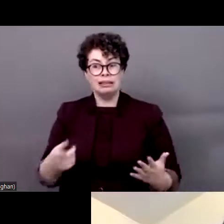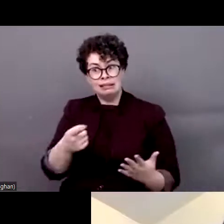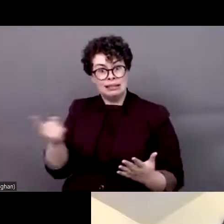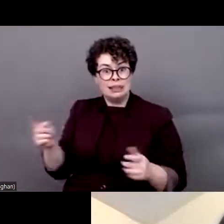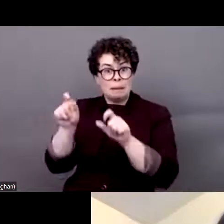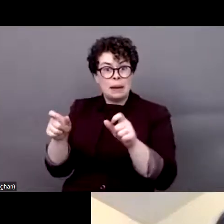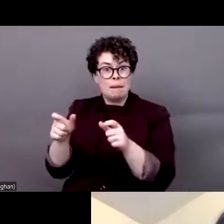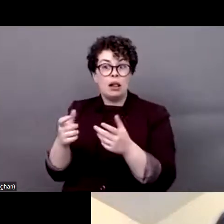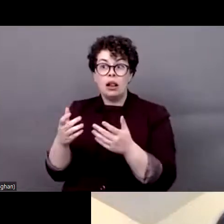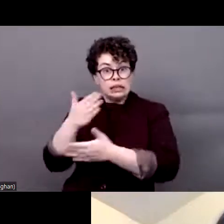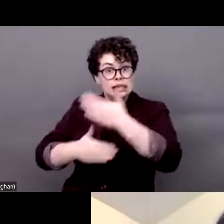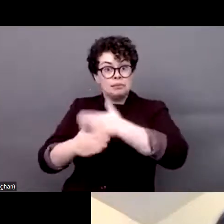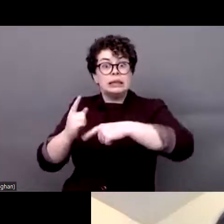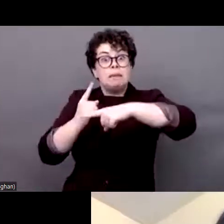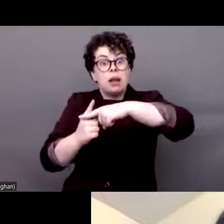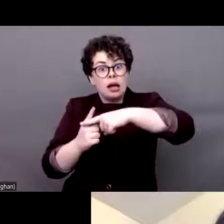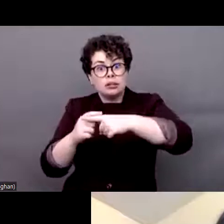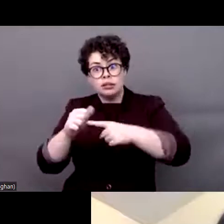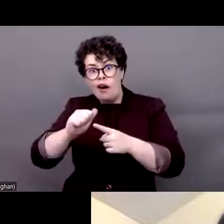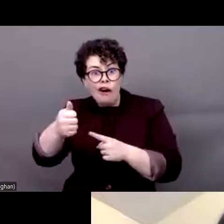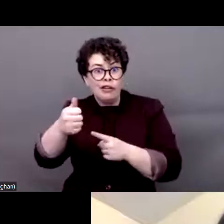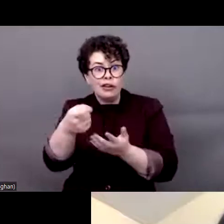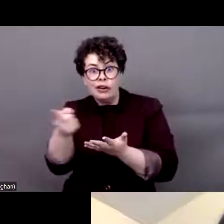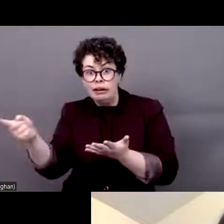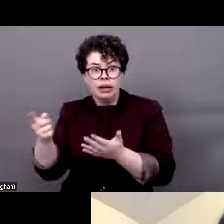these communities have additional barriers to